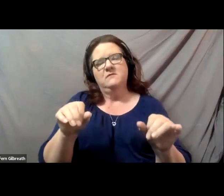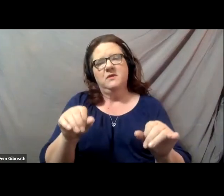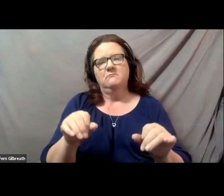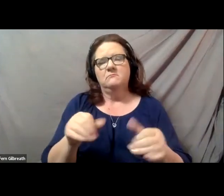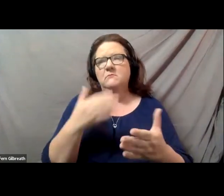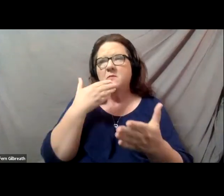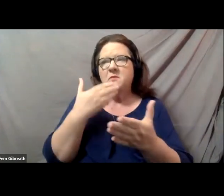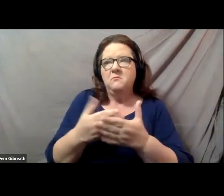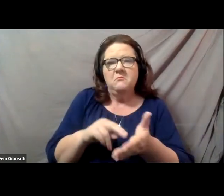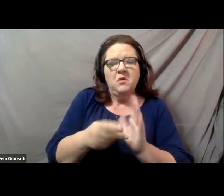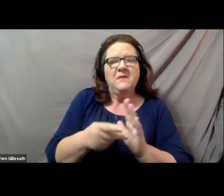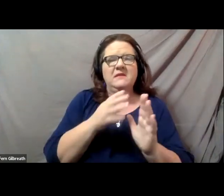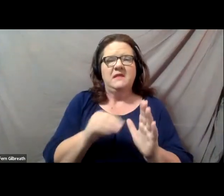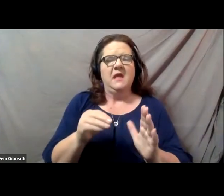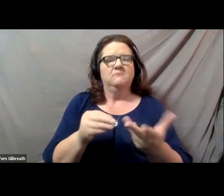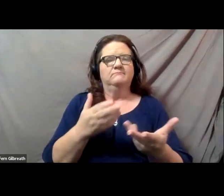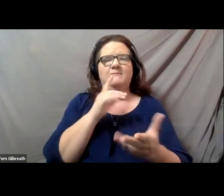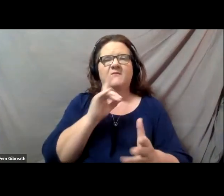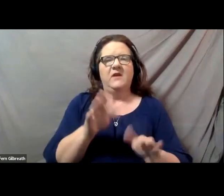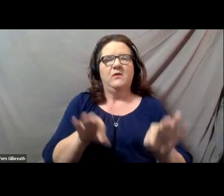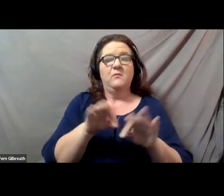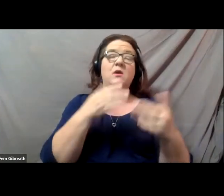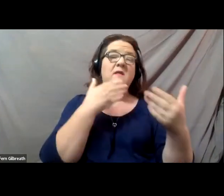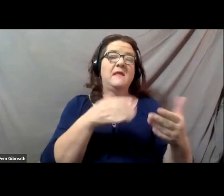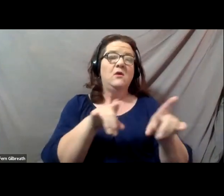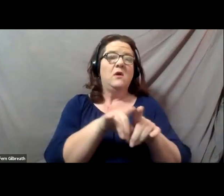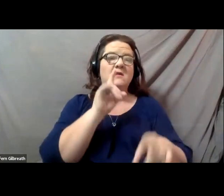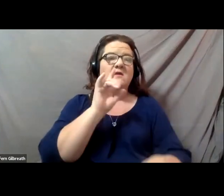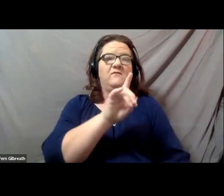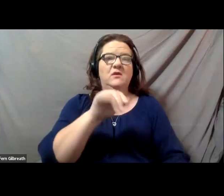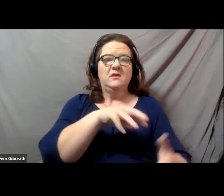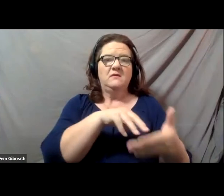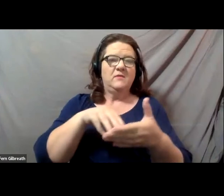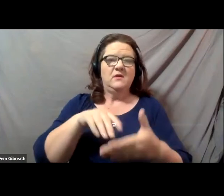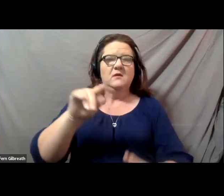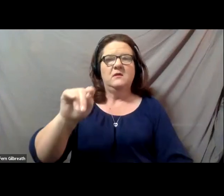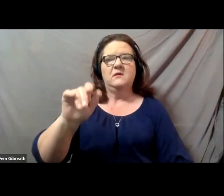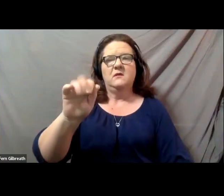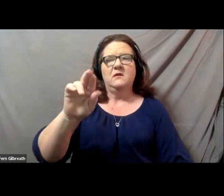Thank you too to Disability Studies, the Tarjan Center, and the Disabled Student Union for